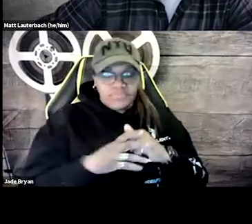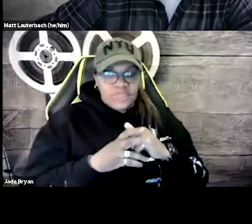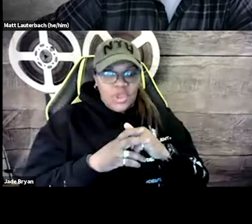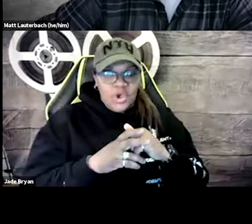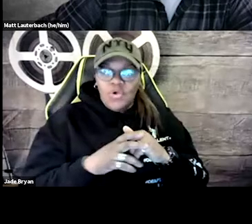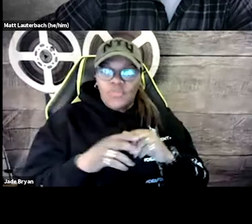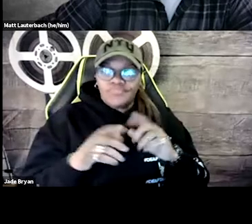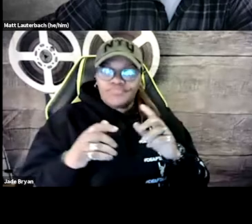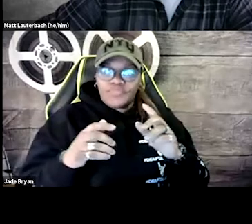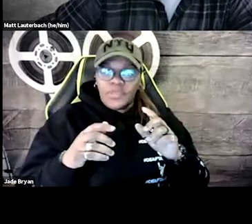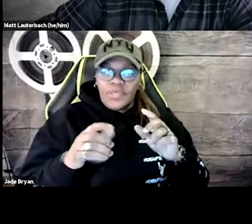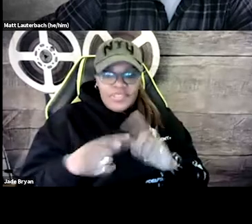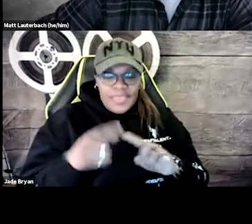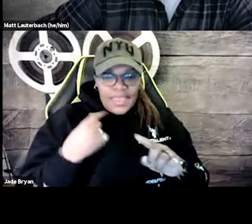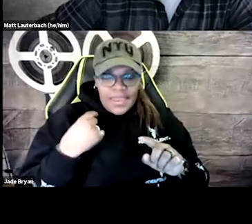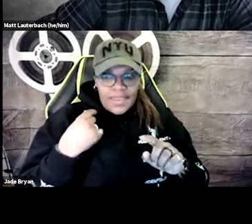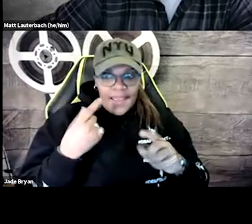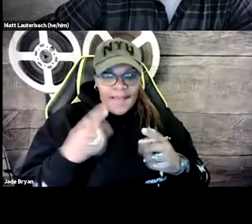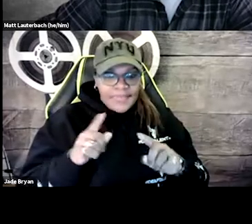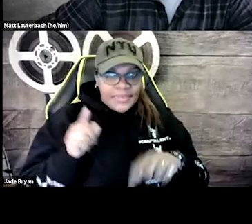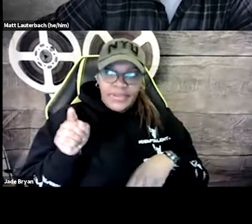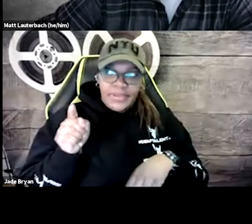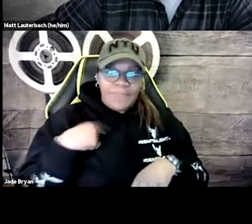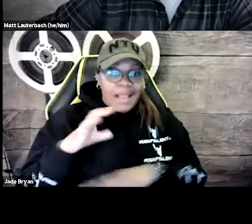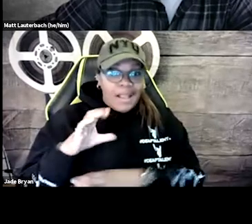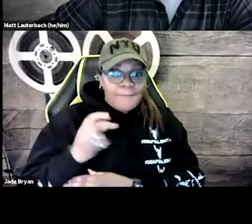You can hear the sounds of the basketball on the court being bounced.